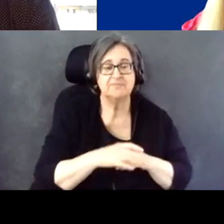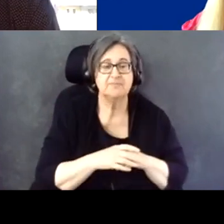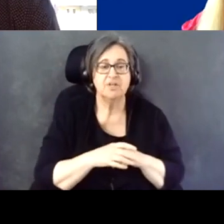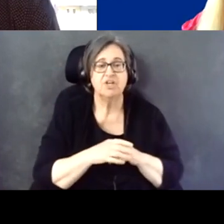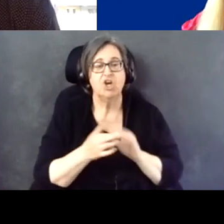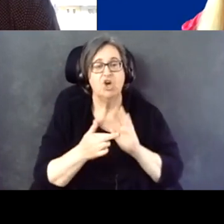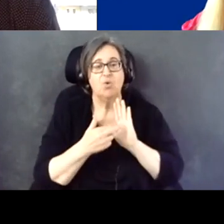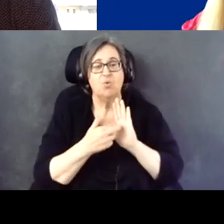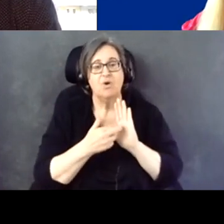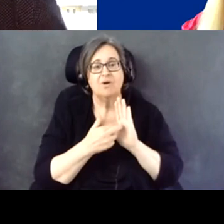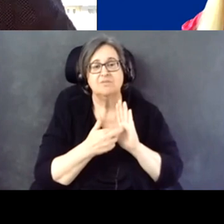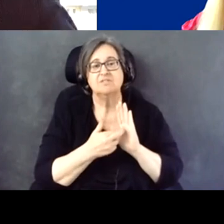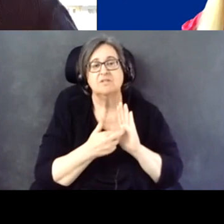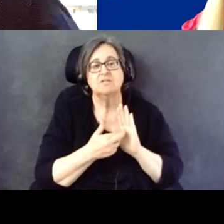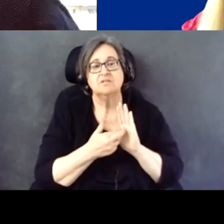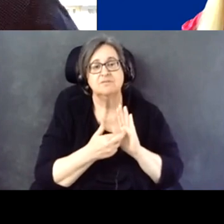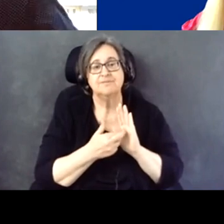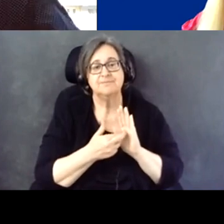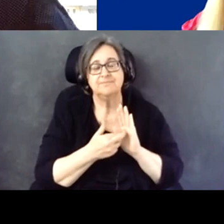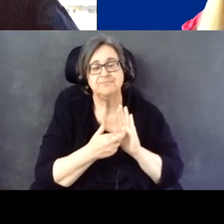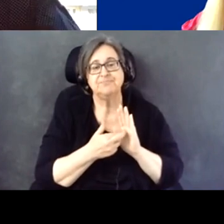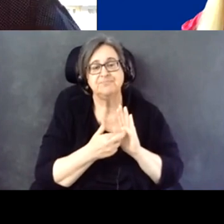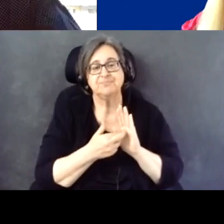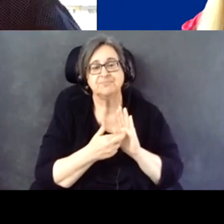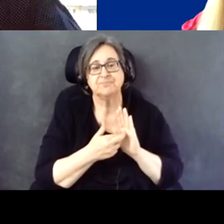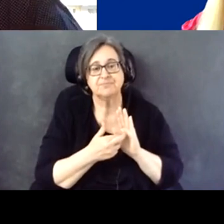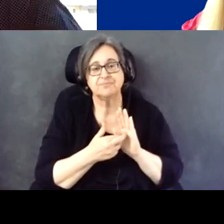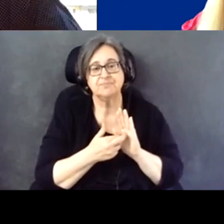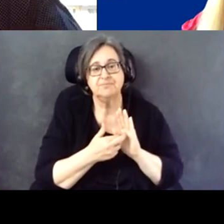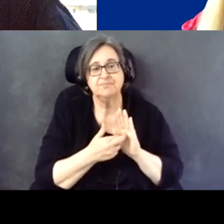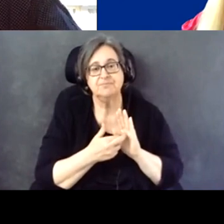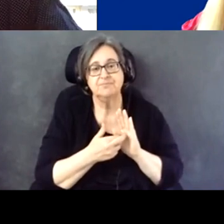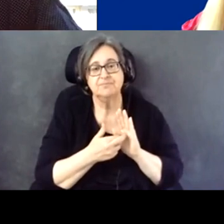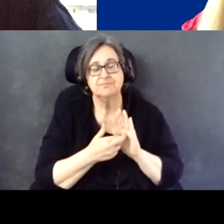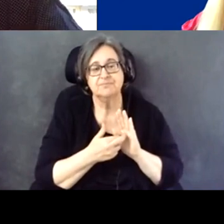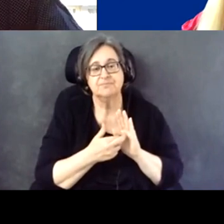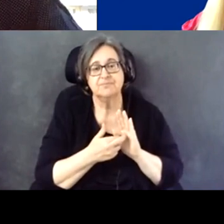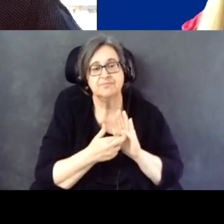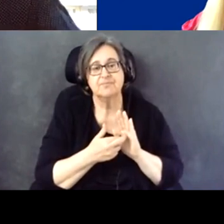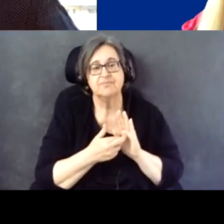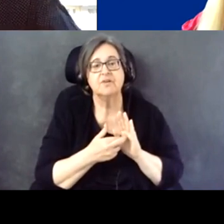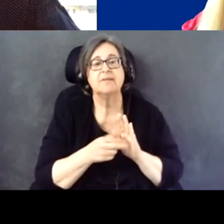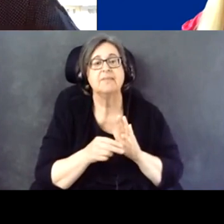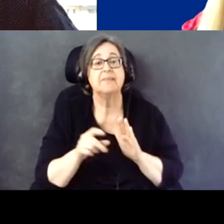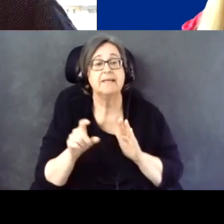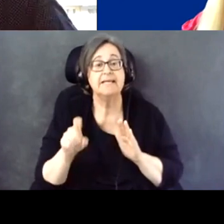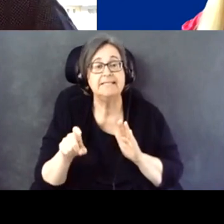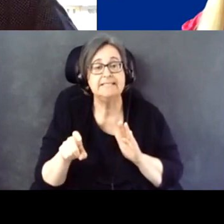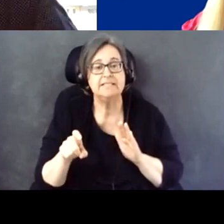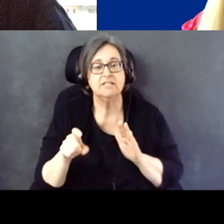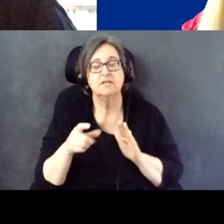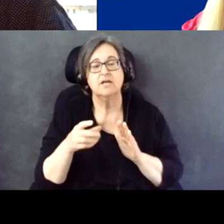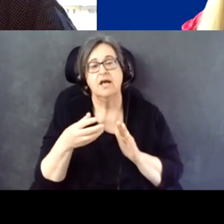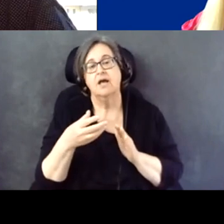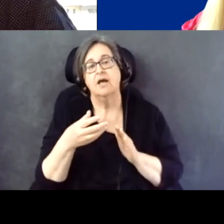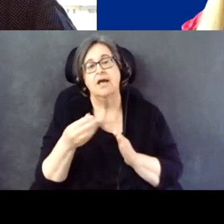out and representing, you know, the need and the right to be able to vote independently